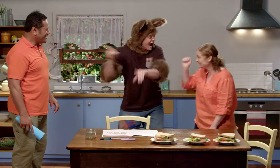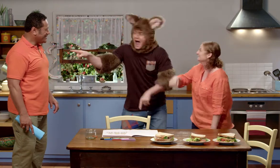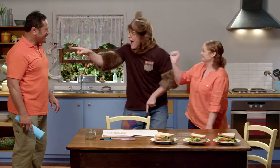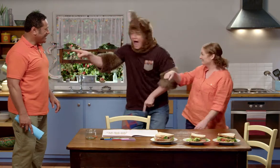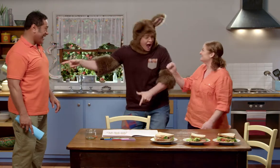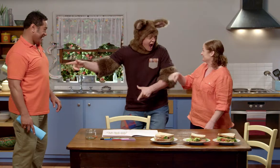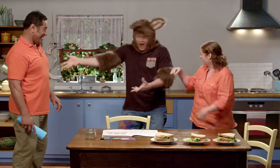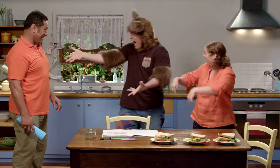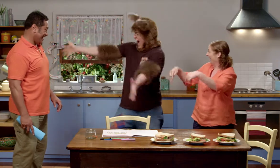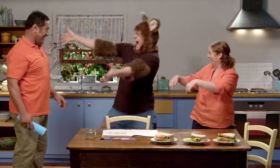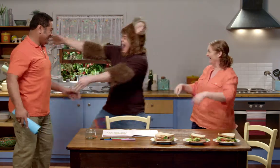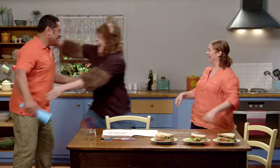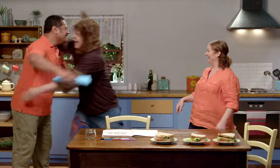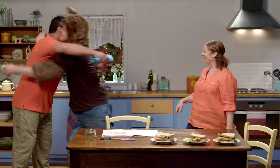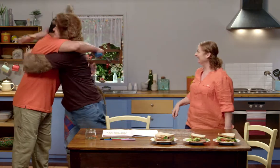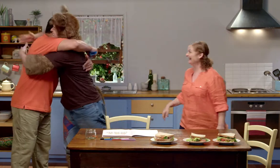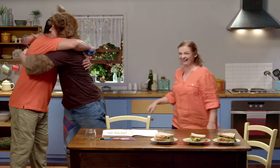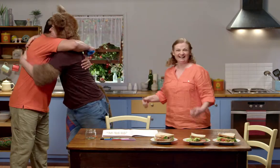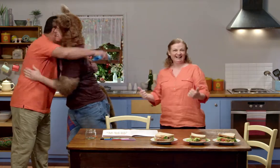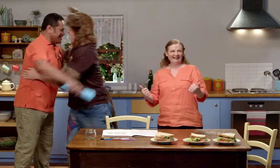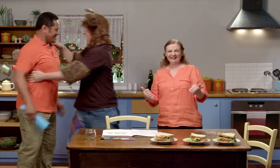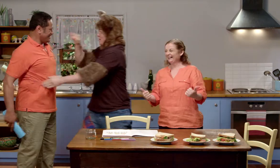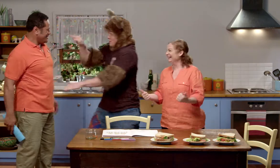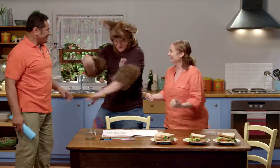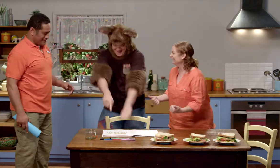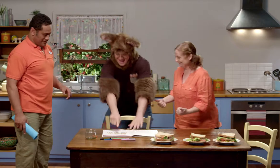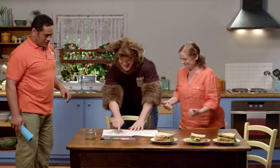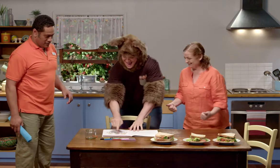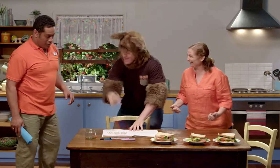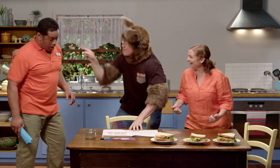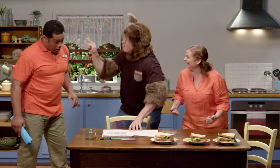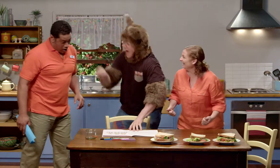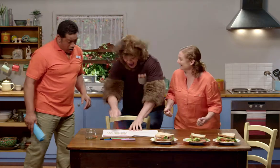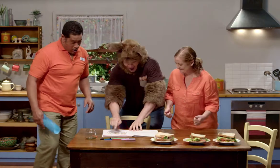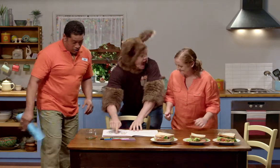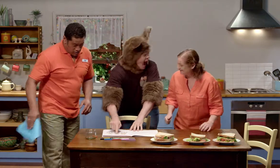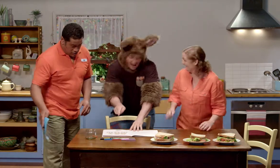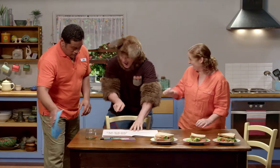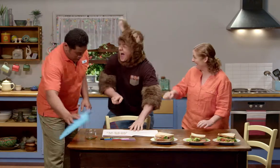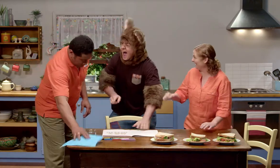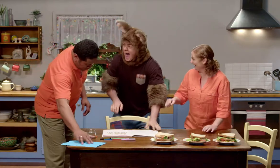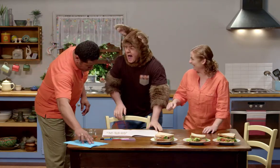It's Jay! Yes. Hi Jay! Haha! Jay it's you. Look, Jay.